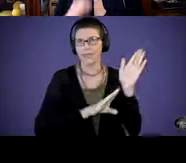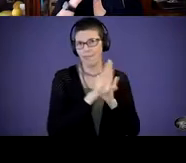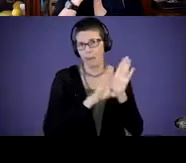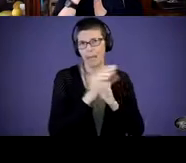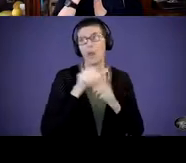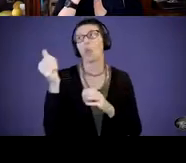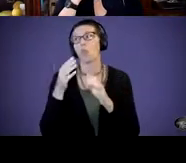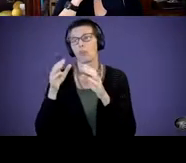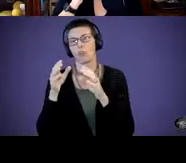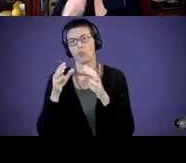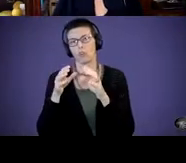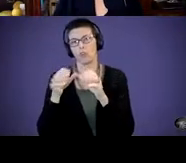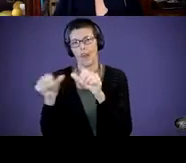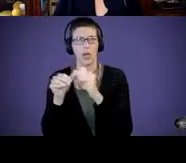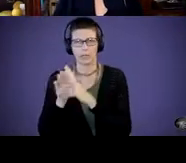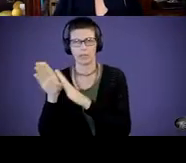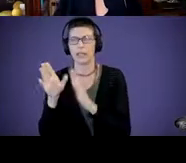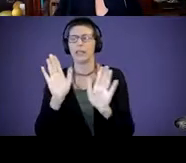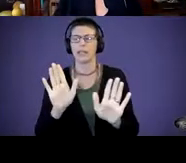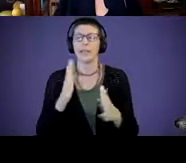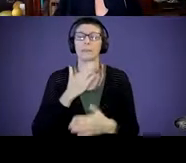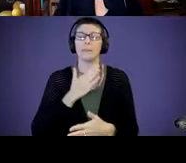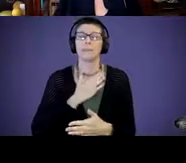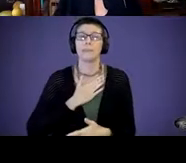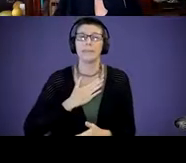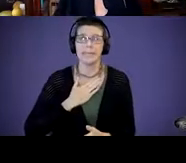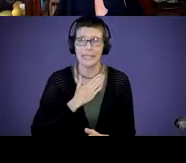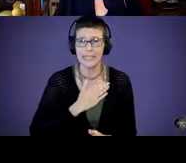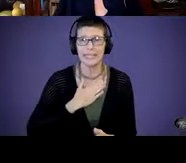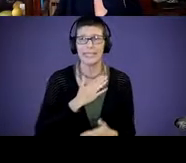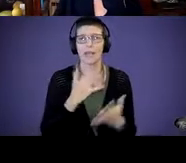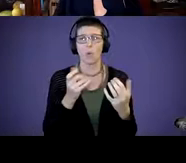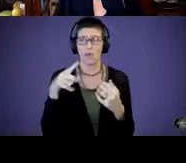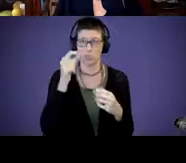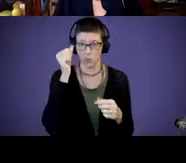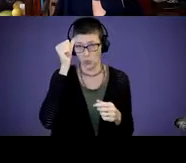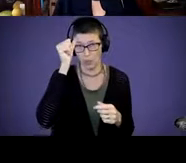And, and please, please, please, please, please, I want you to remember that checklists,